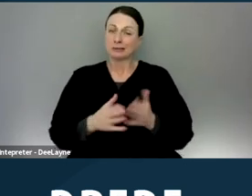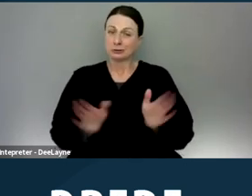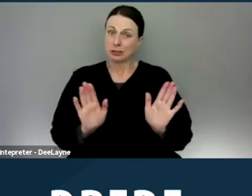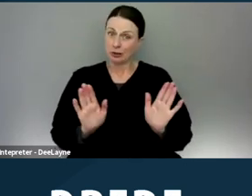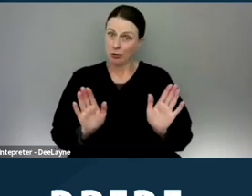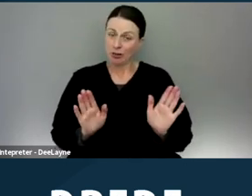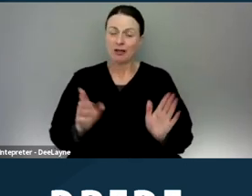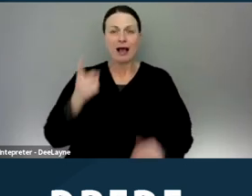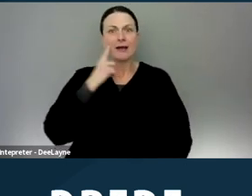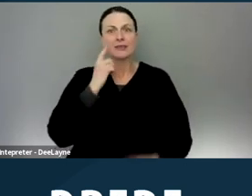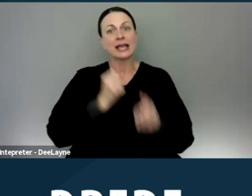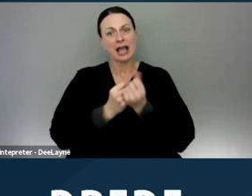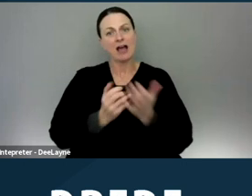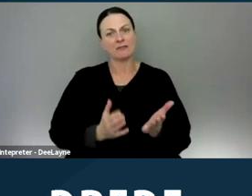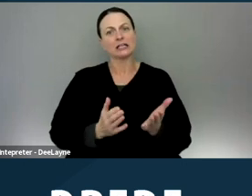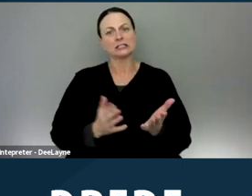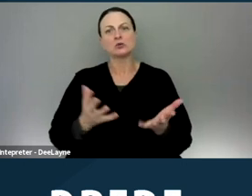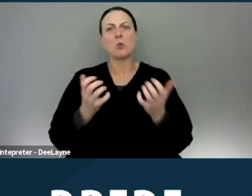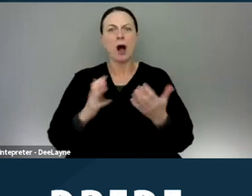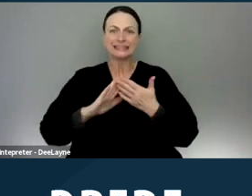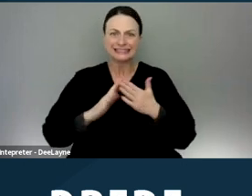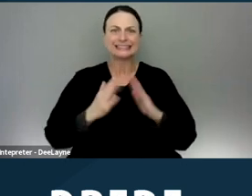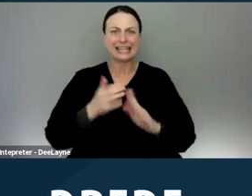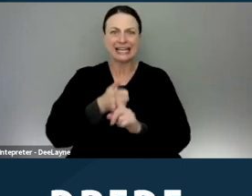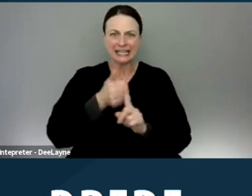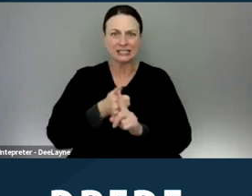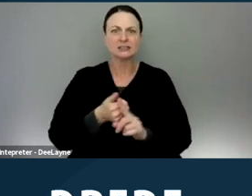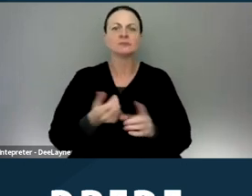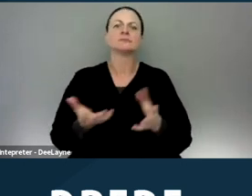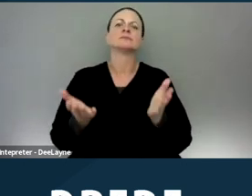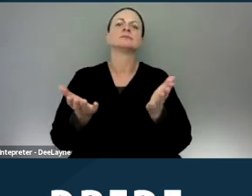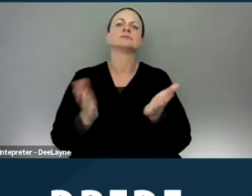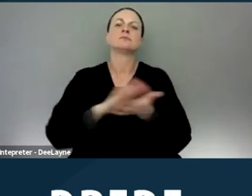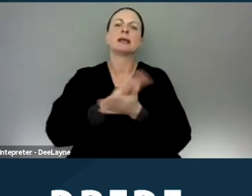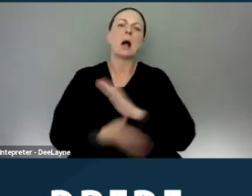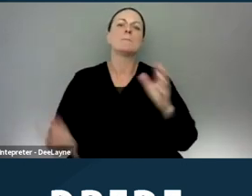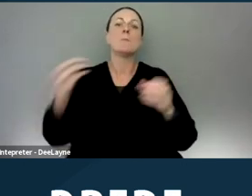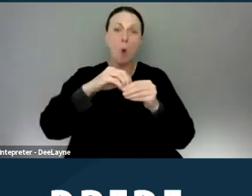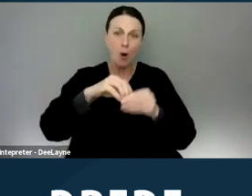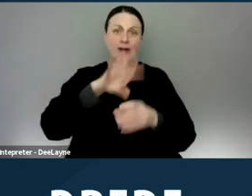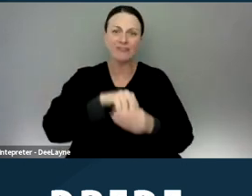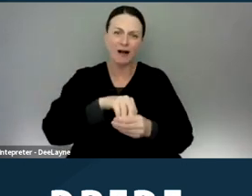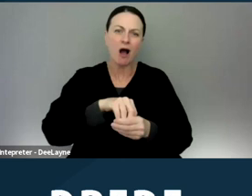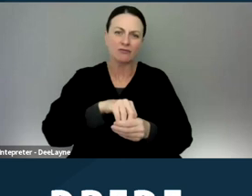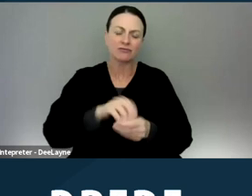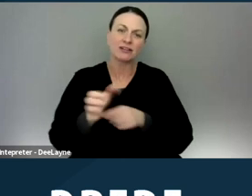I think advocates would like cities to get more involved in enforcing the law,